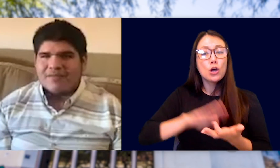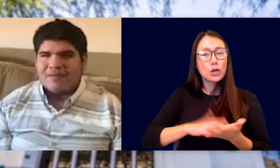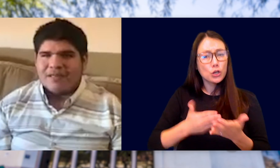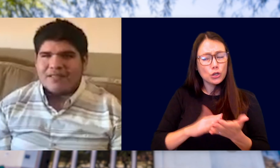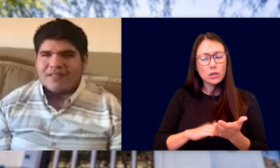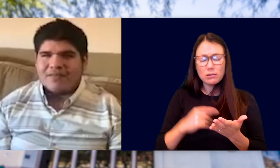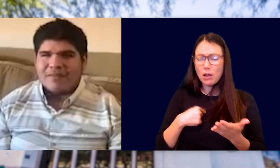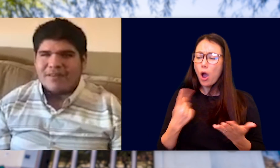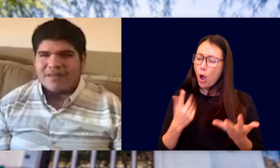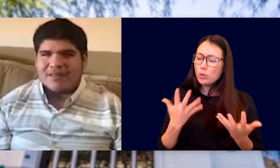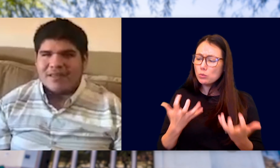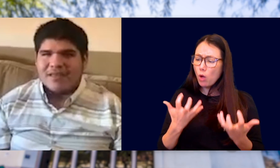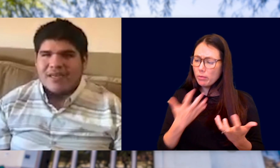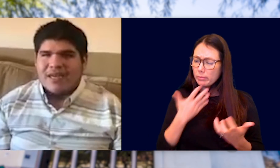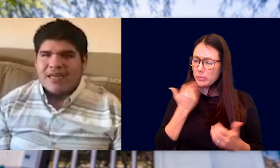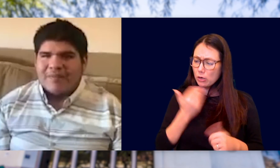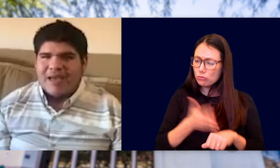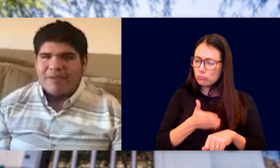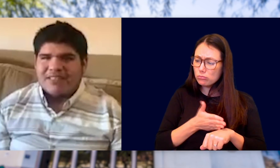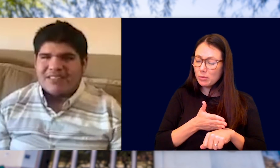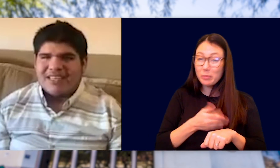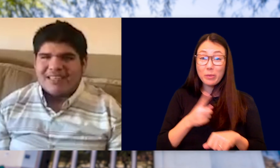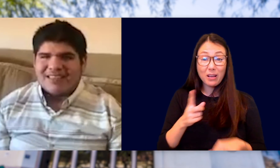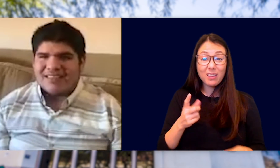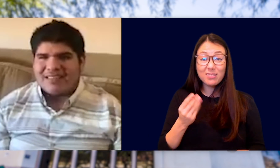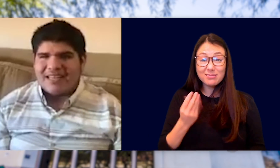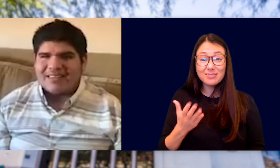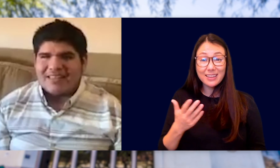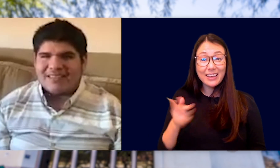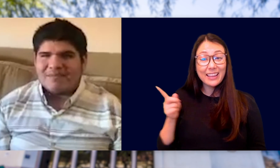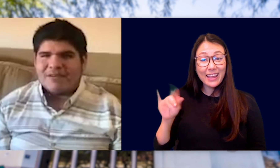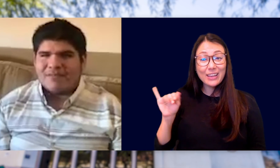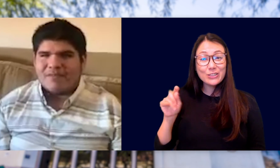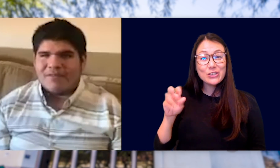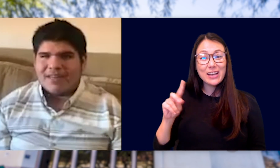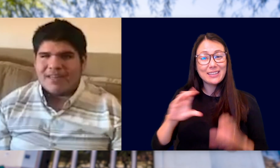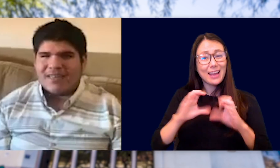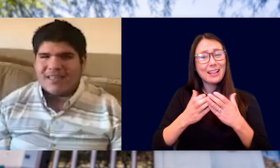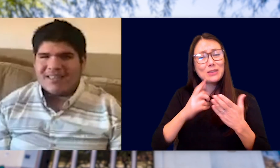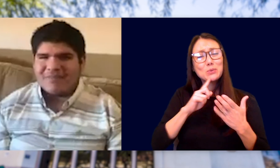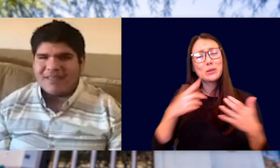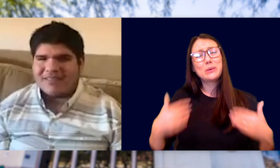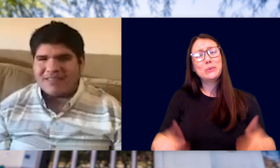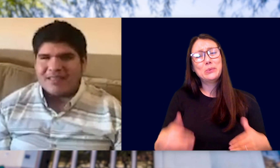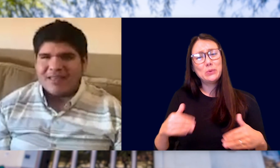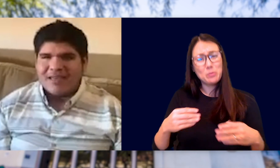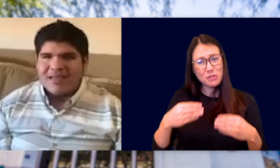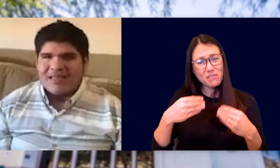WANTED TO DO BETTER IN AND I'M HAPPY TO SAY THAT THIS CLASS HAS PROVIDED NOTHING BUT THE BEST.